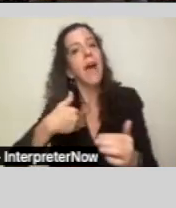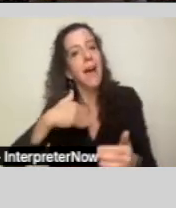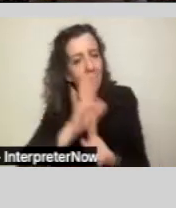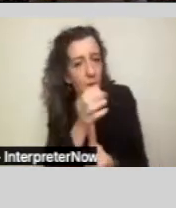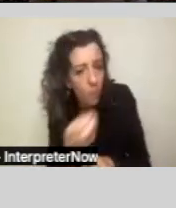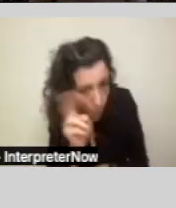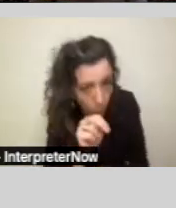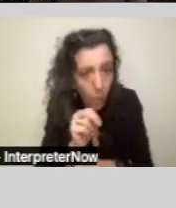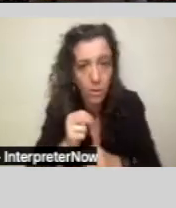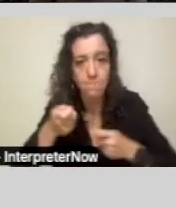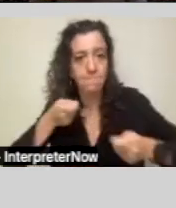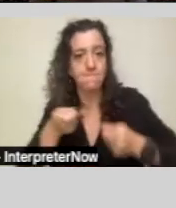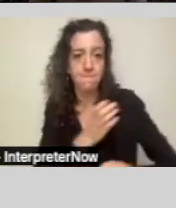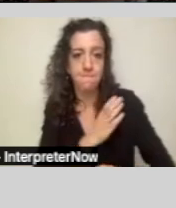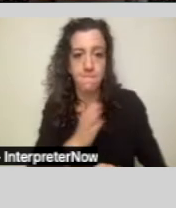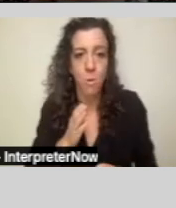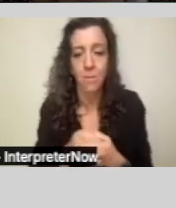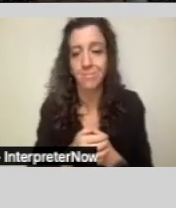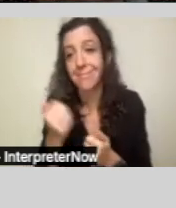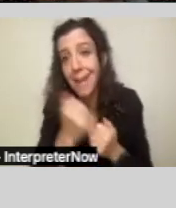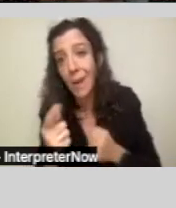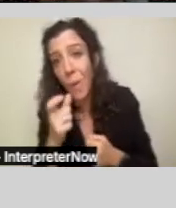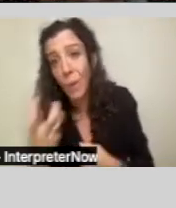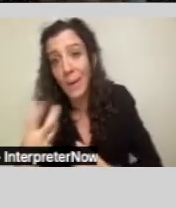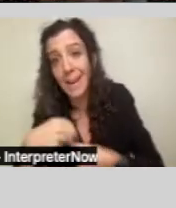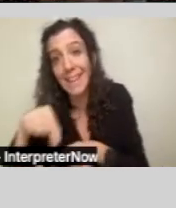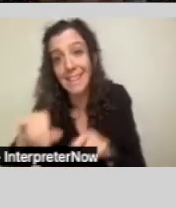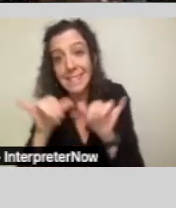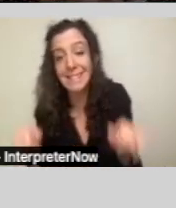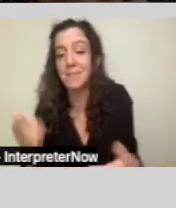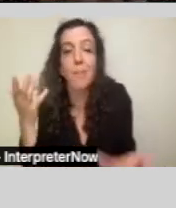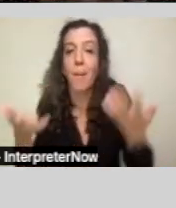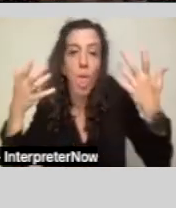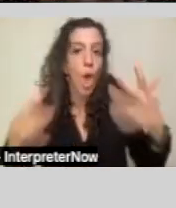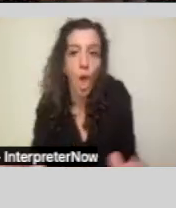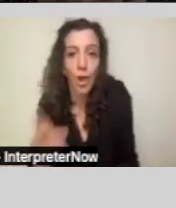And anyone that's been in this system a minute has observed that there are 21 different regional